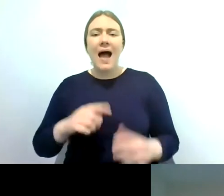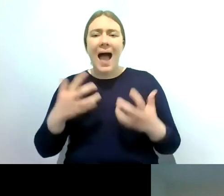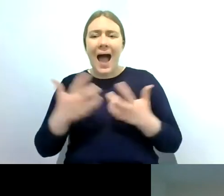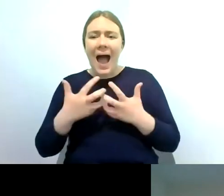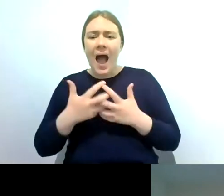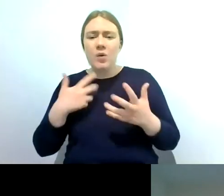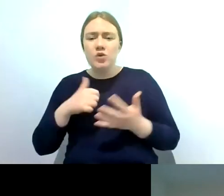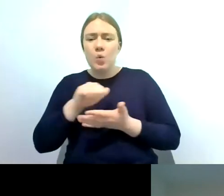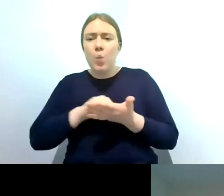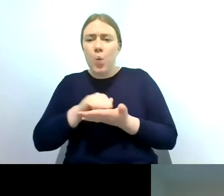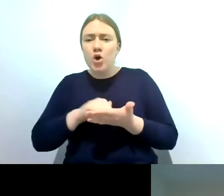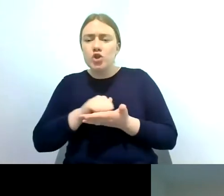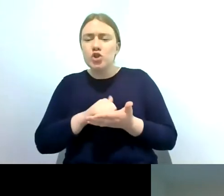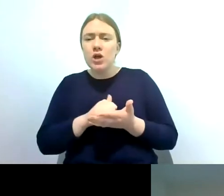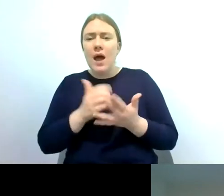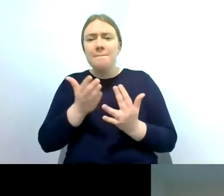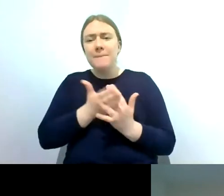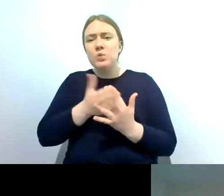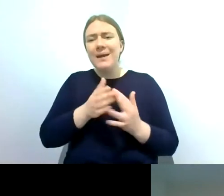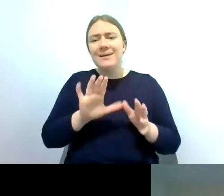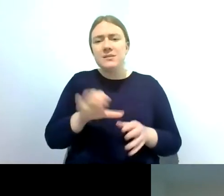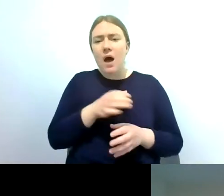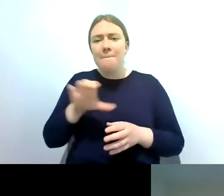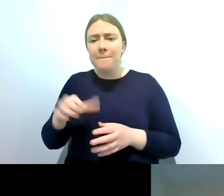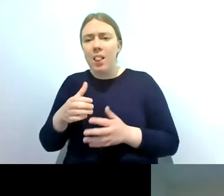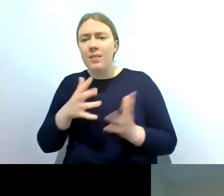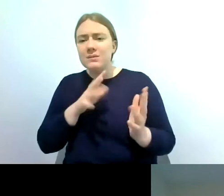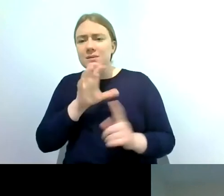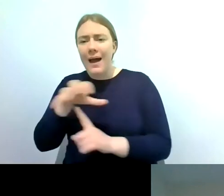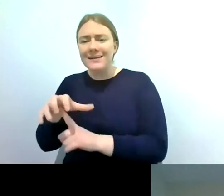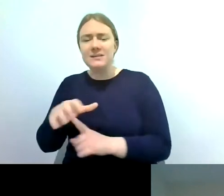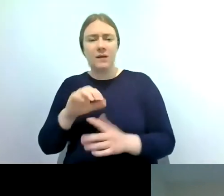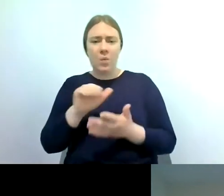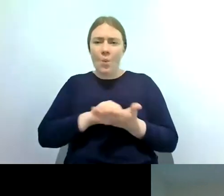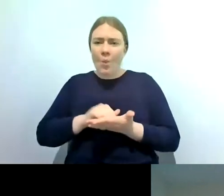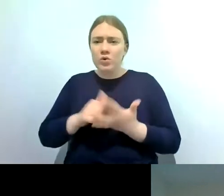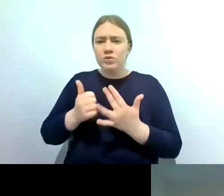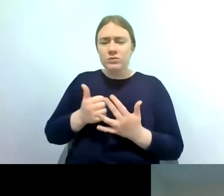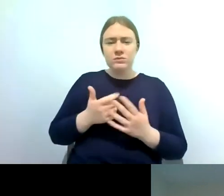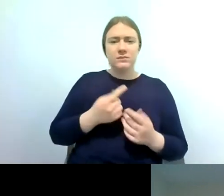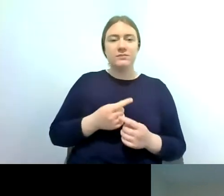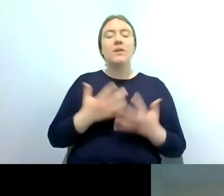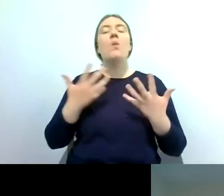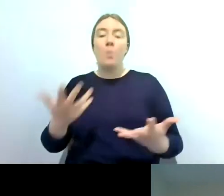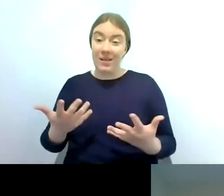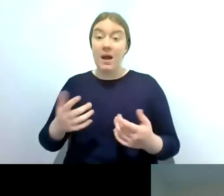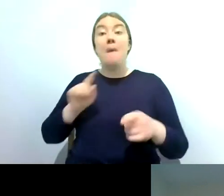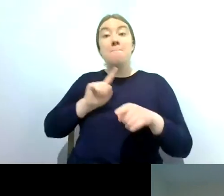sample sites um rebecca has asked um so typically most of our volunteers will have one site